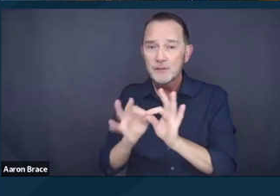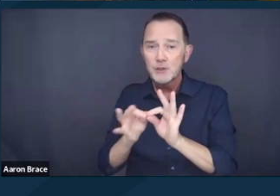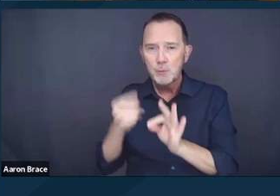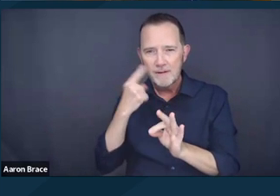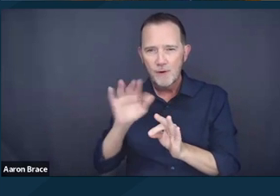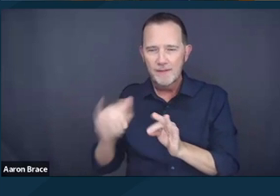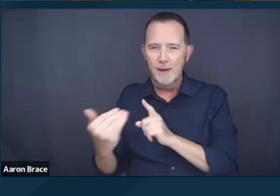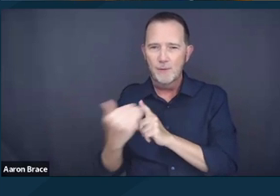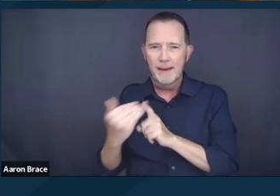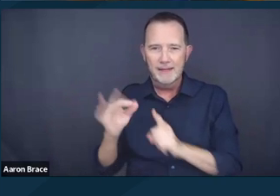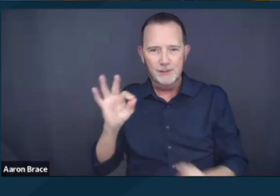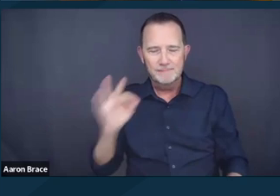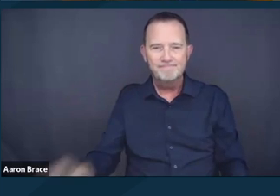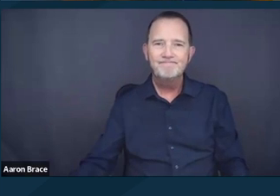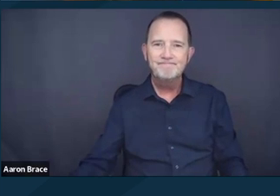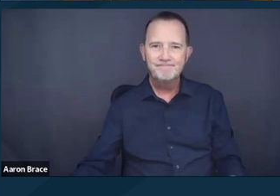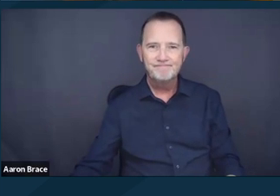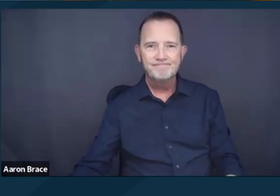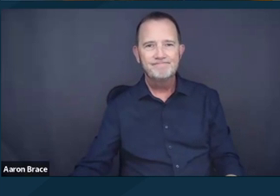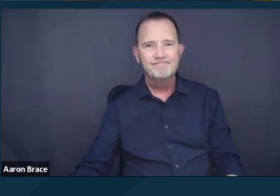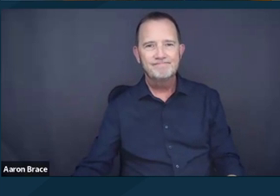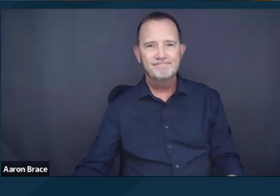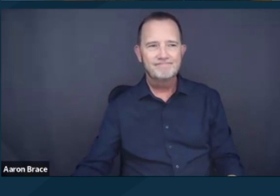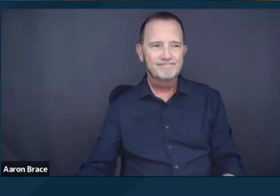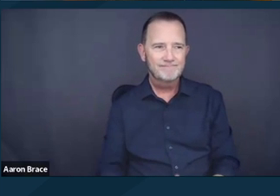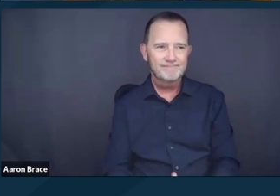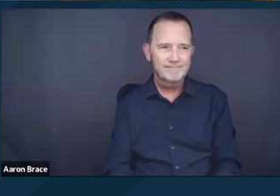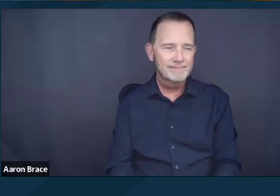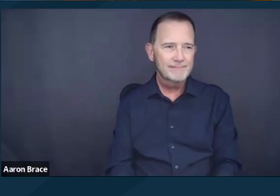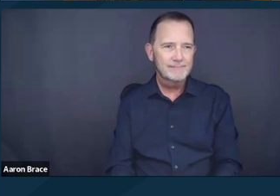Okay, so before I delve into some textual interpretations